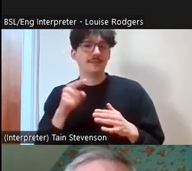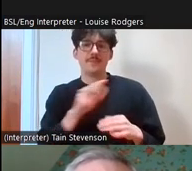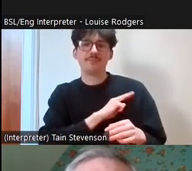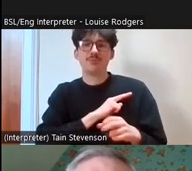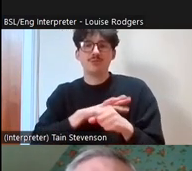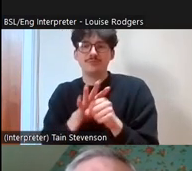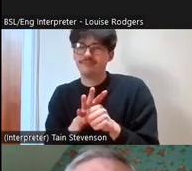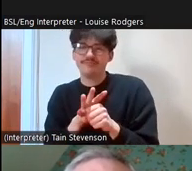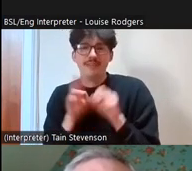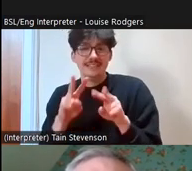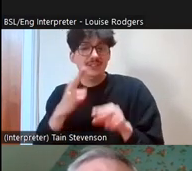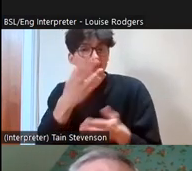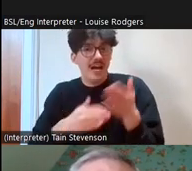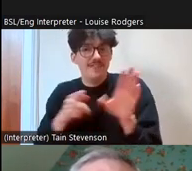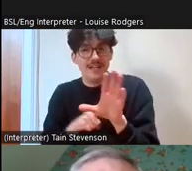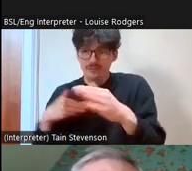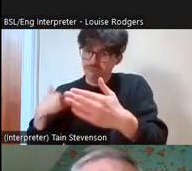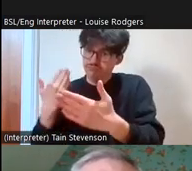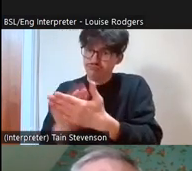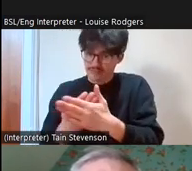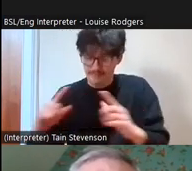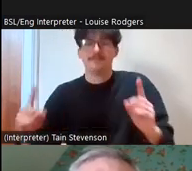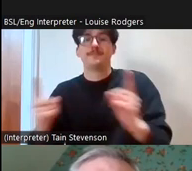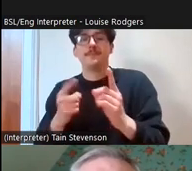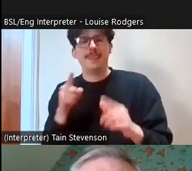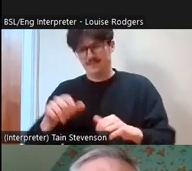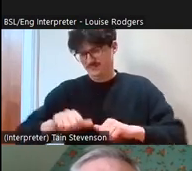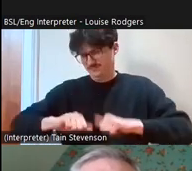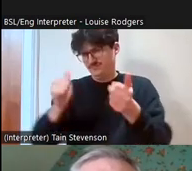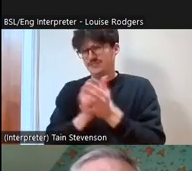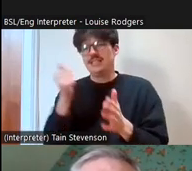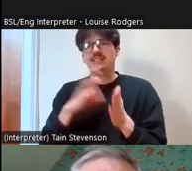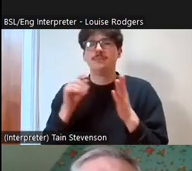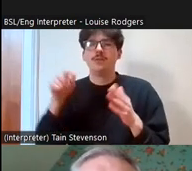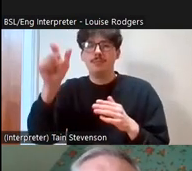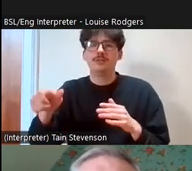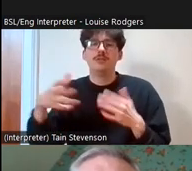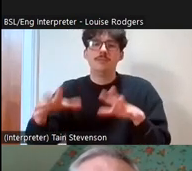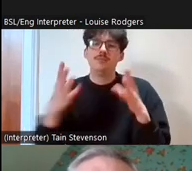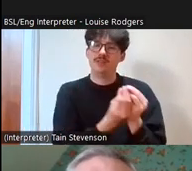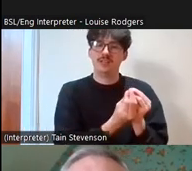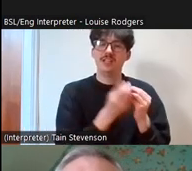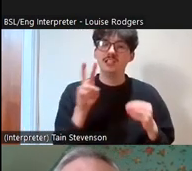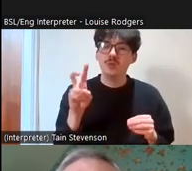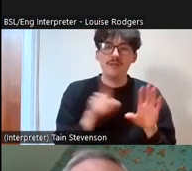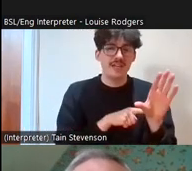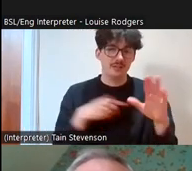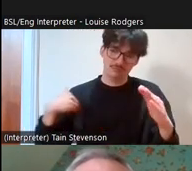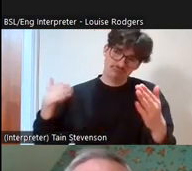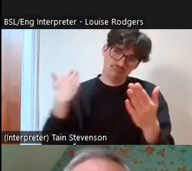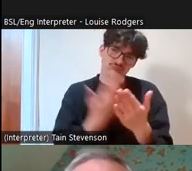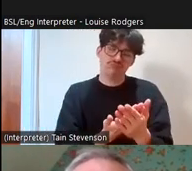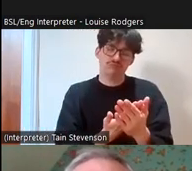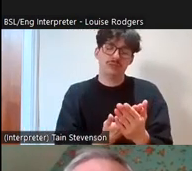Covid but Joe is a great example, somebody who has been with me for 12 years and has given